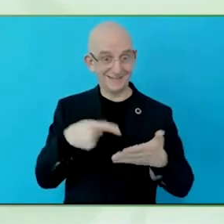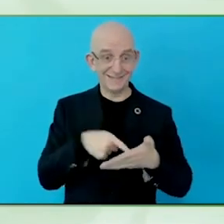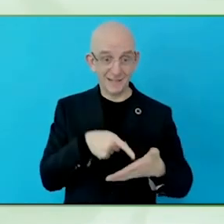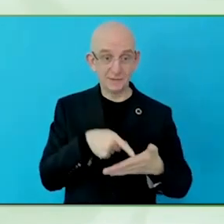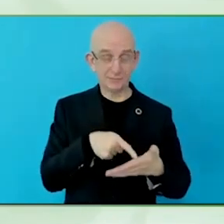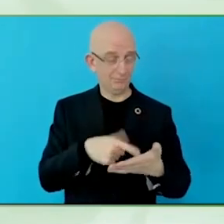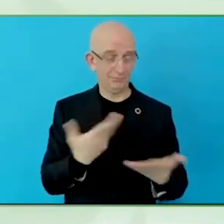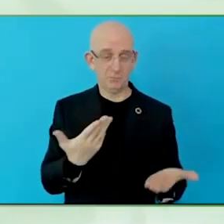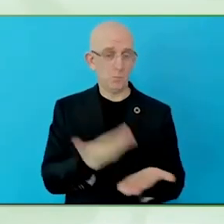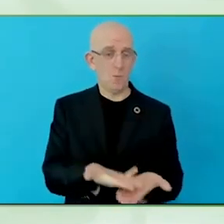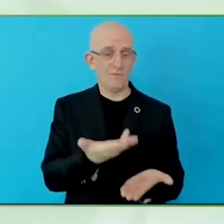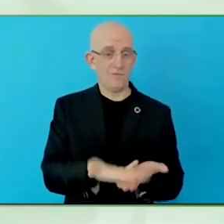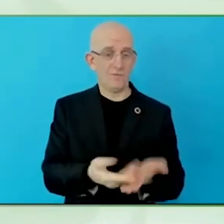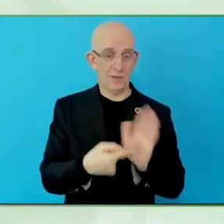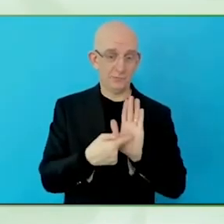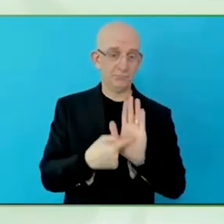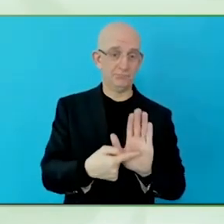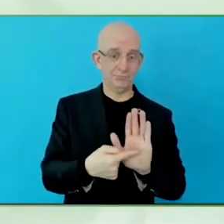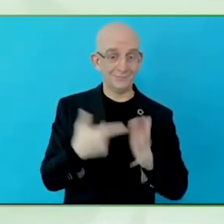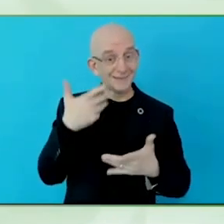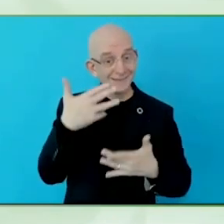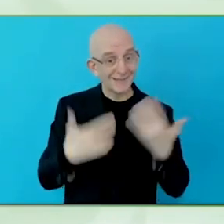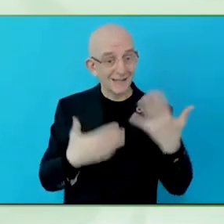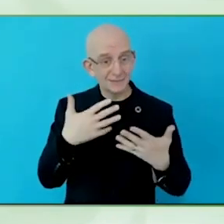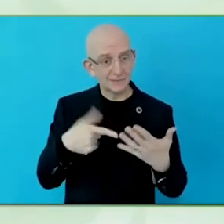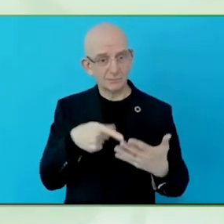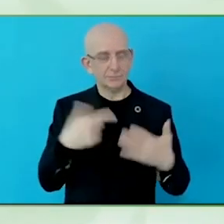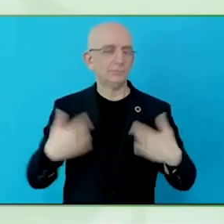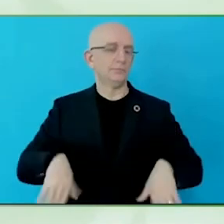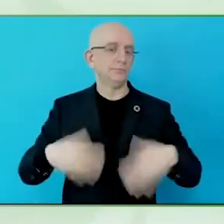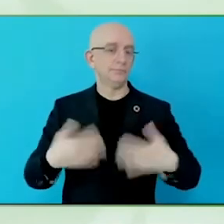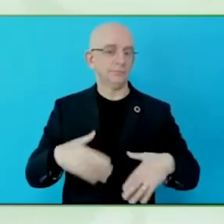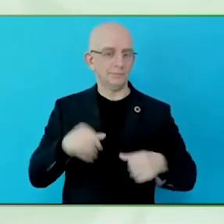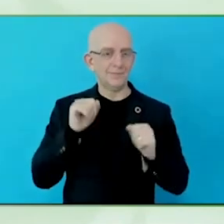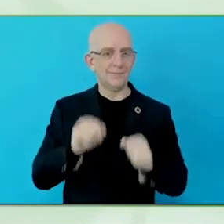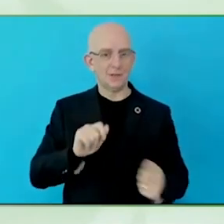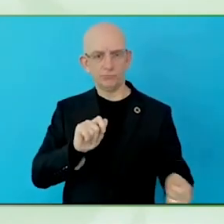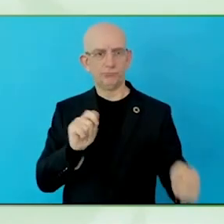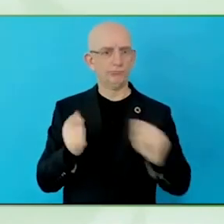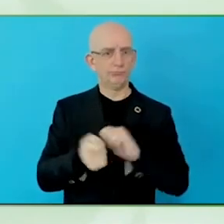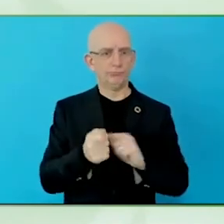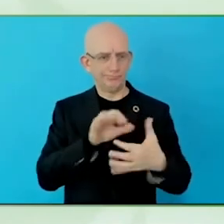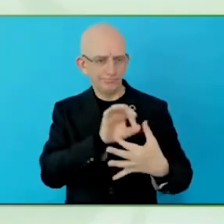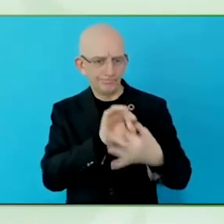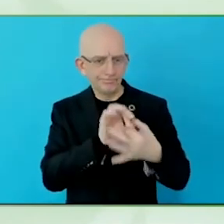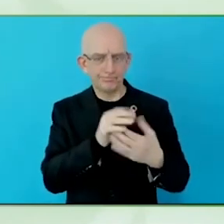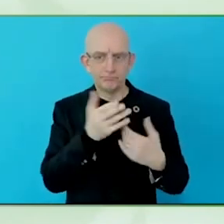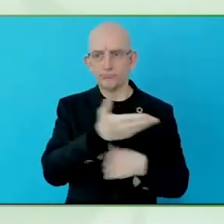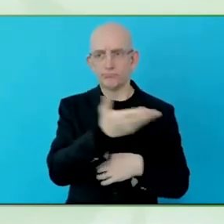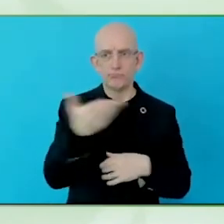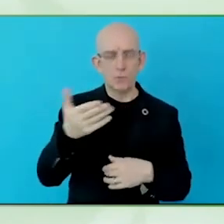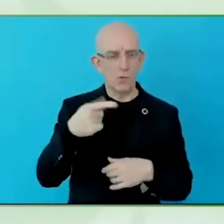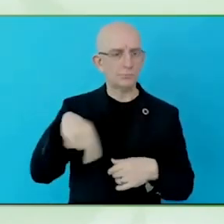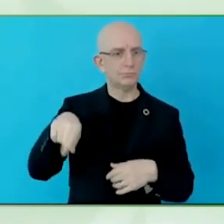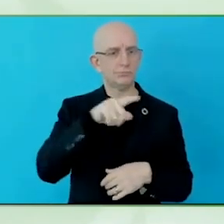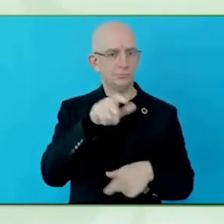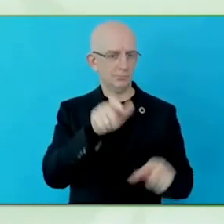That is the first film. That is the first thing we brought up to light, that the